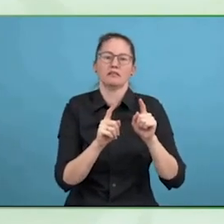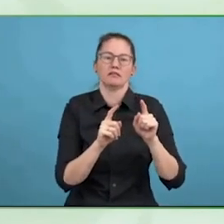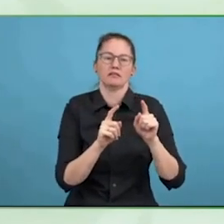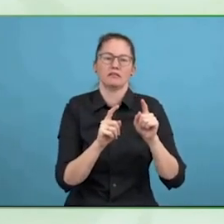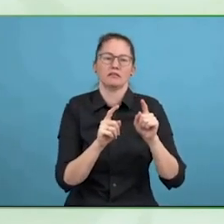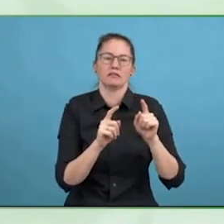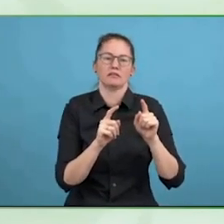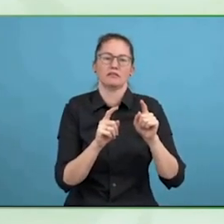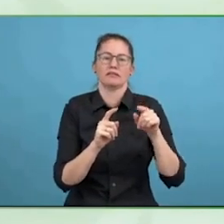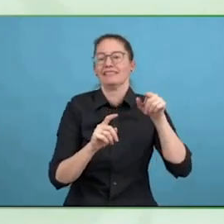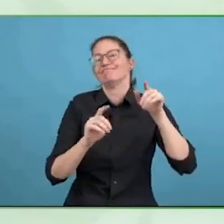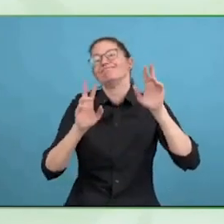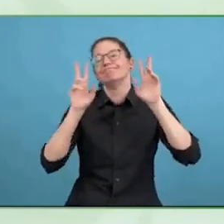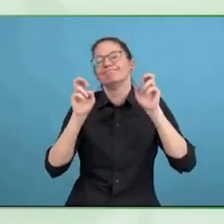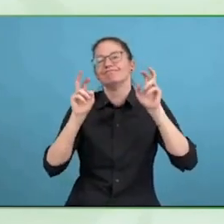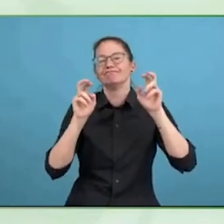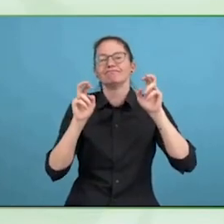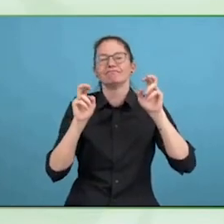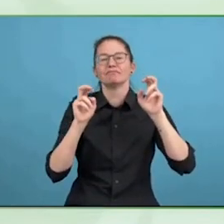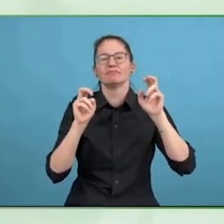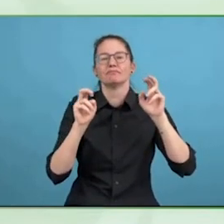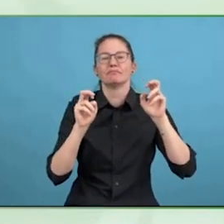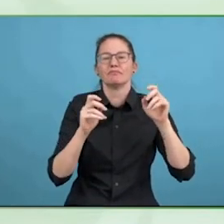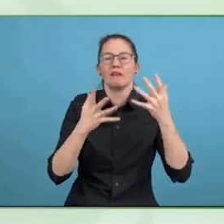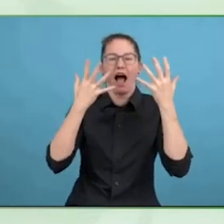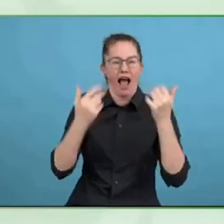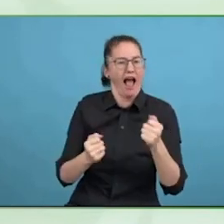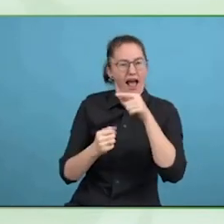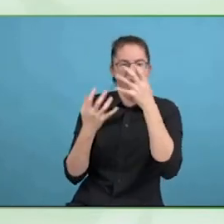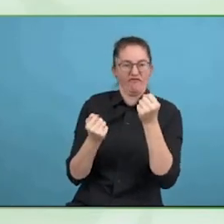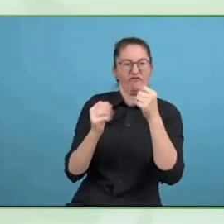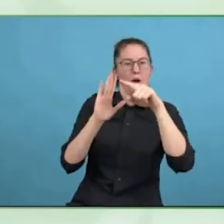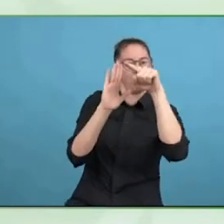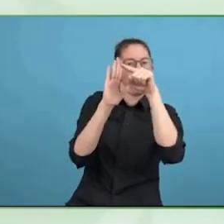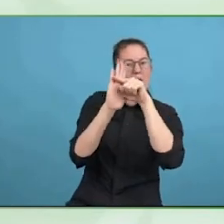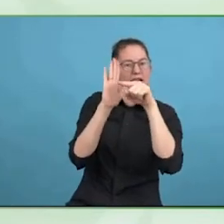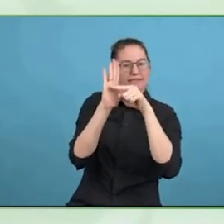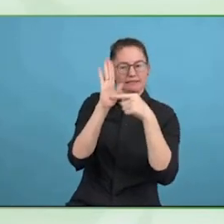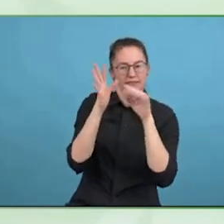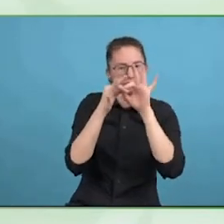what other standing bodies have done with this.